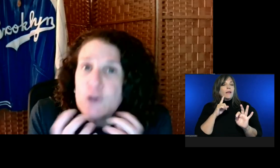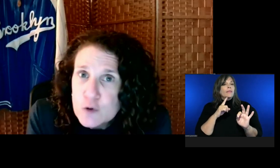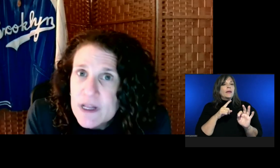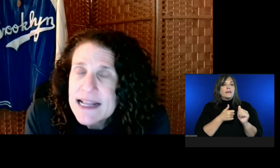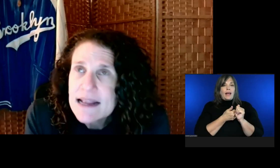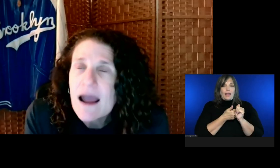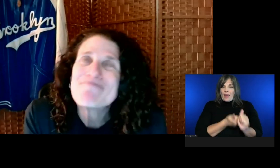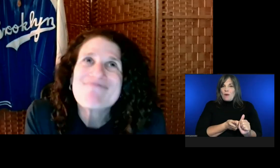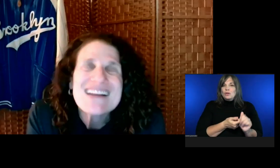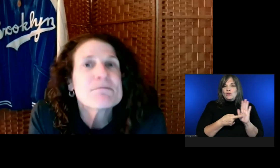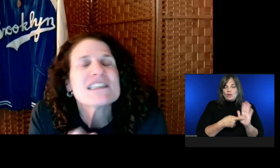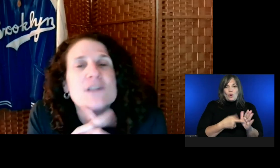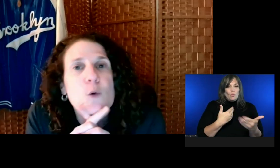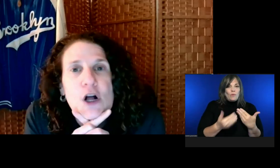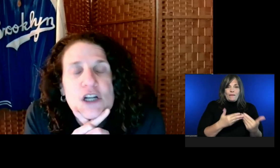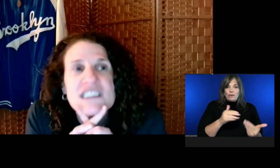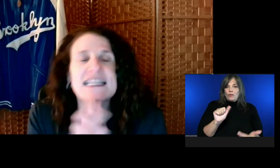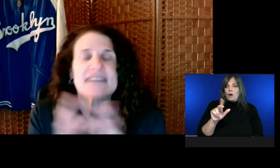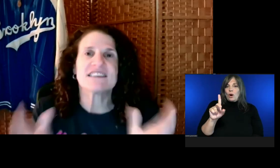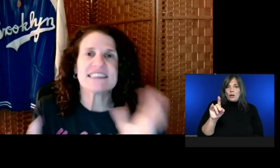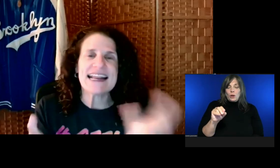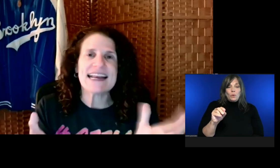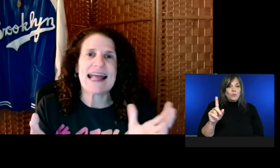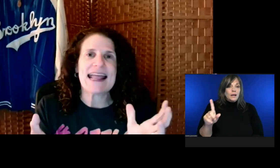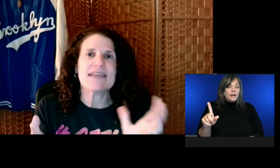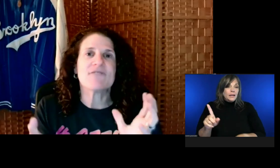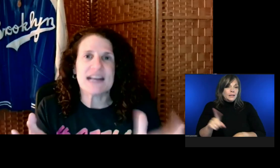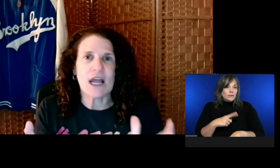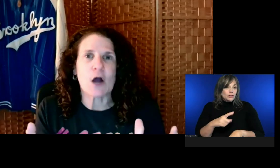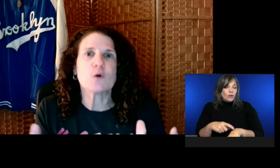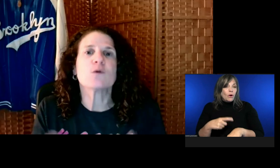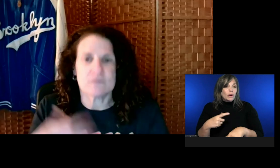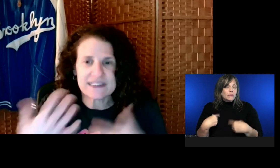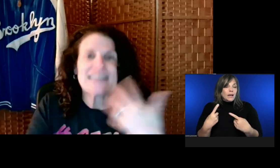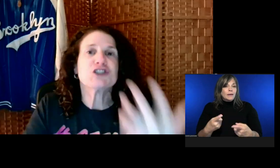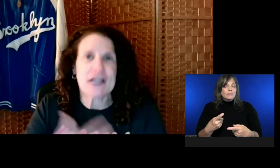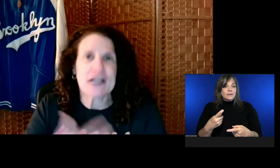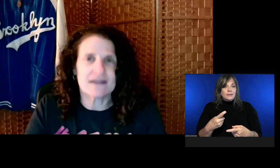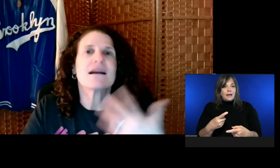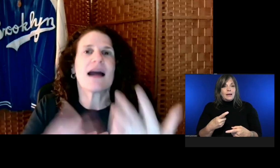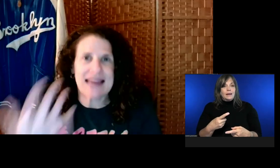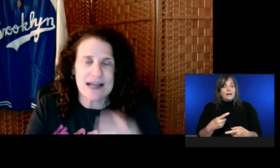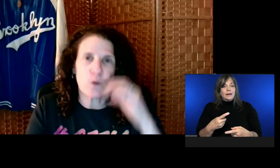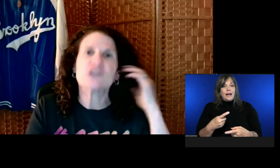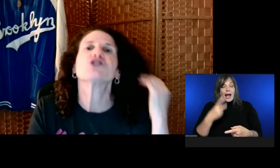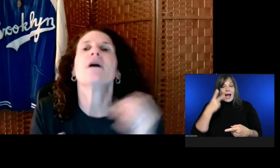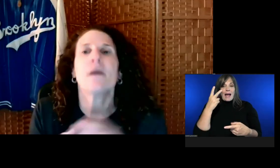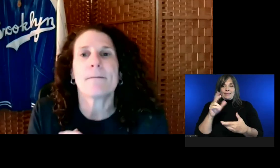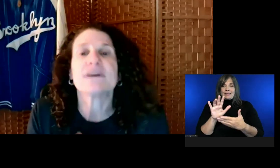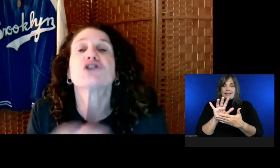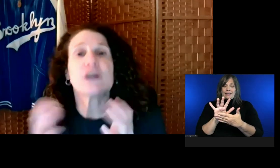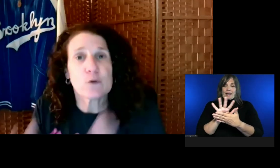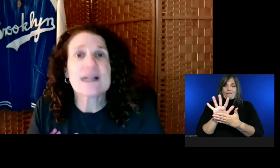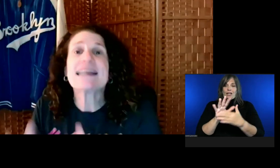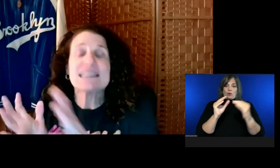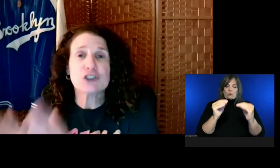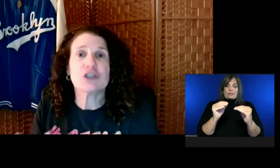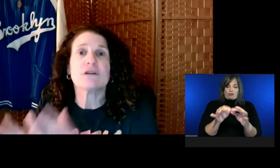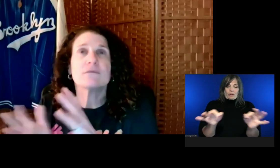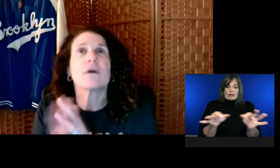And usually... It's been so long since I've seen a video teaching a language. But generally it should...